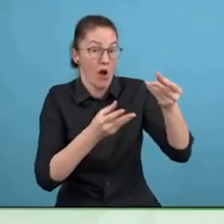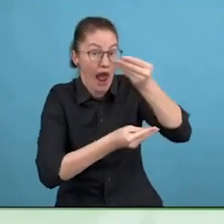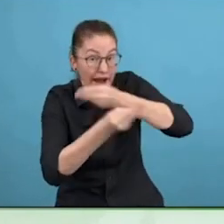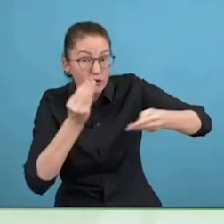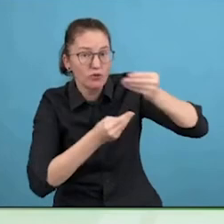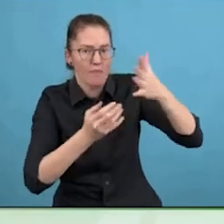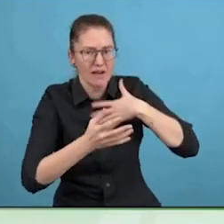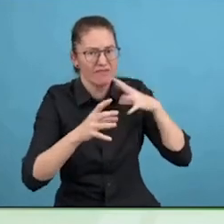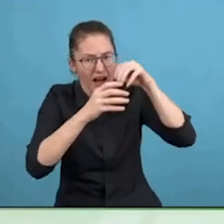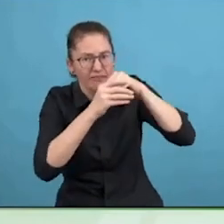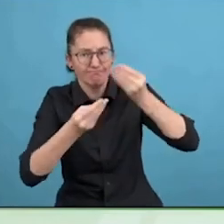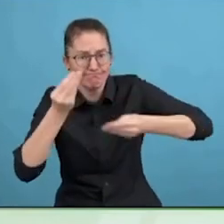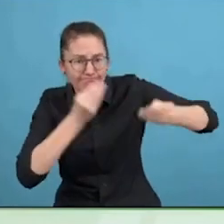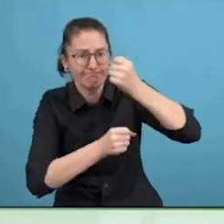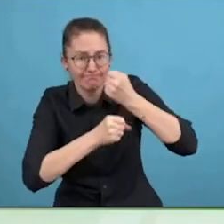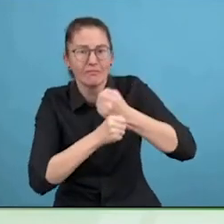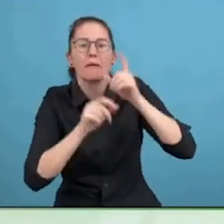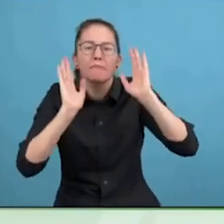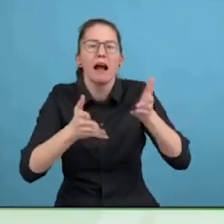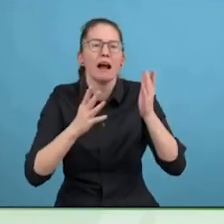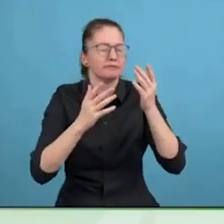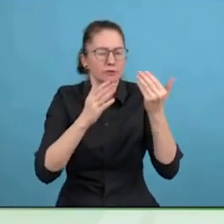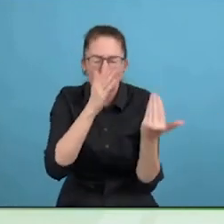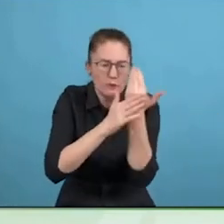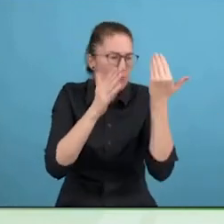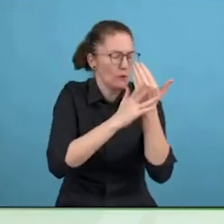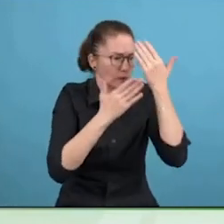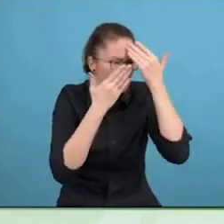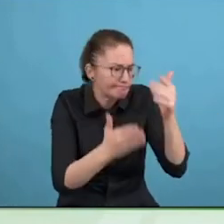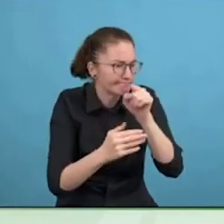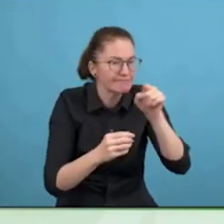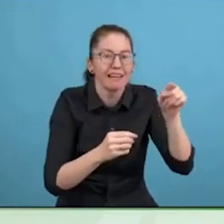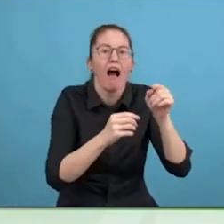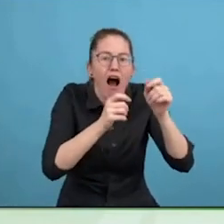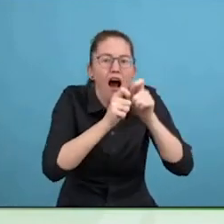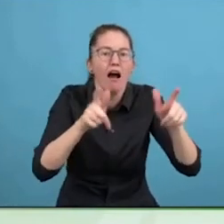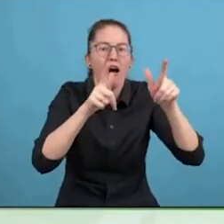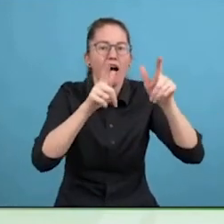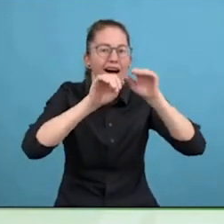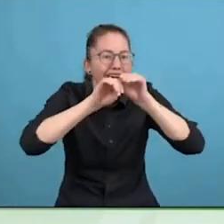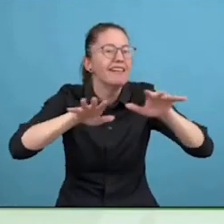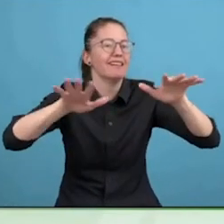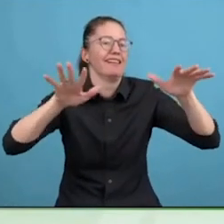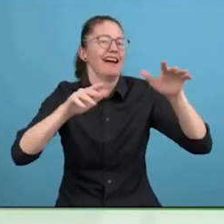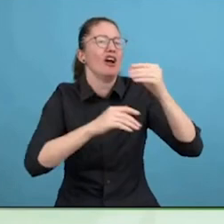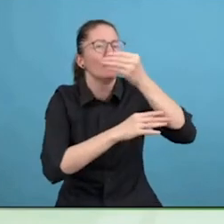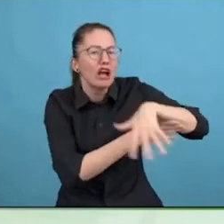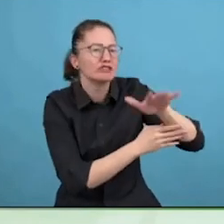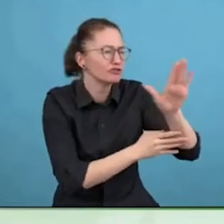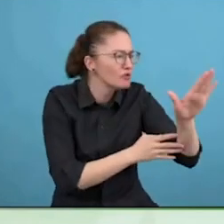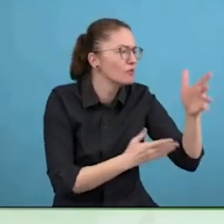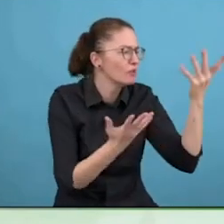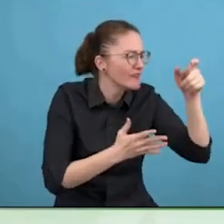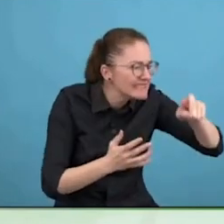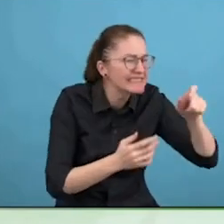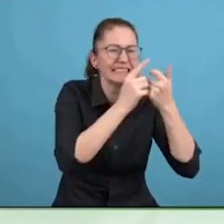economy, it is going to be amazing. I truly believe in this vision, because I do not believe solutions